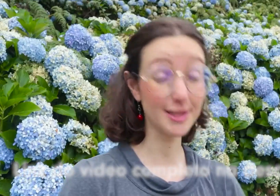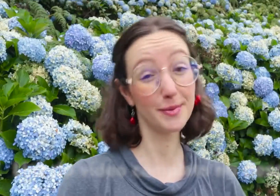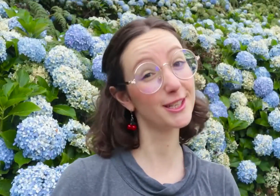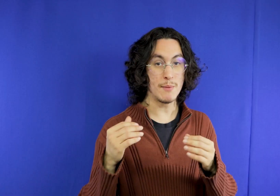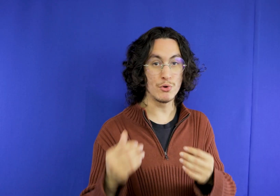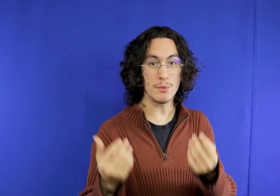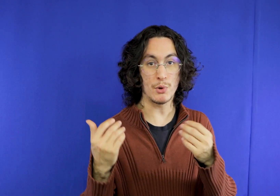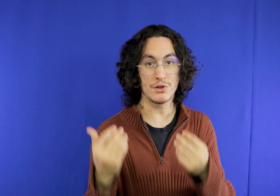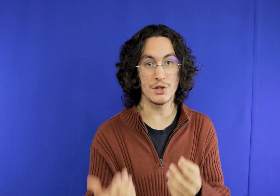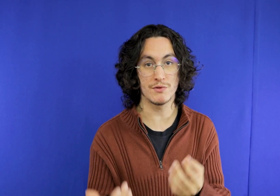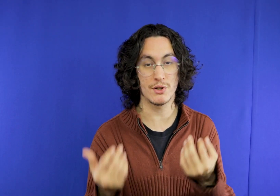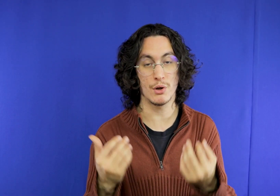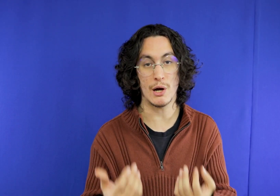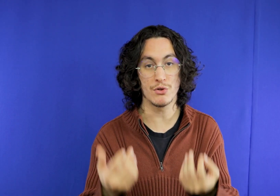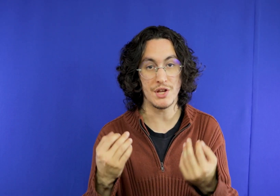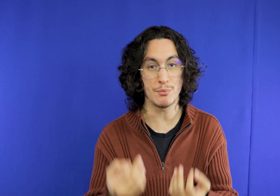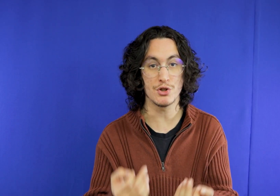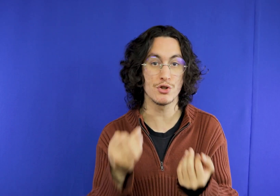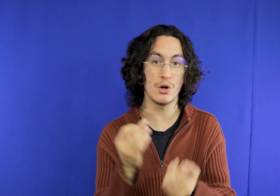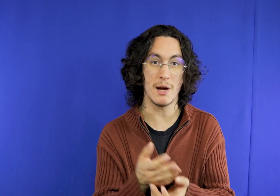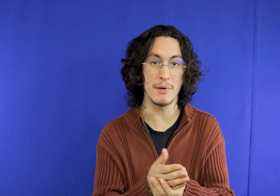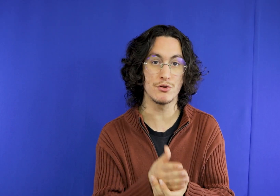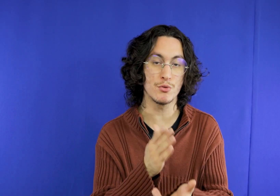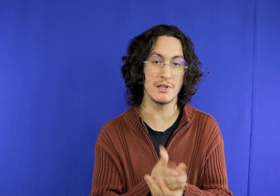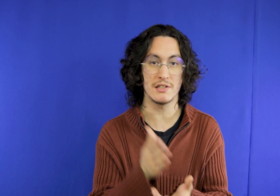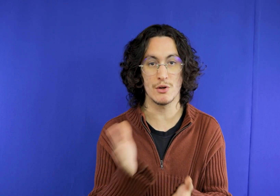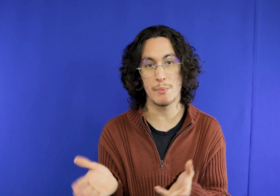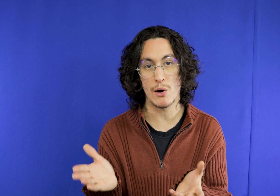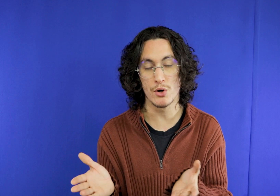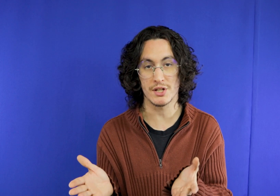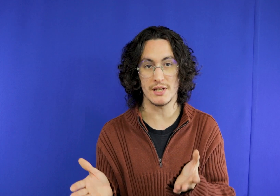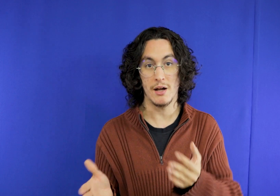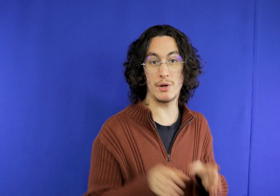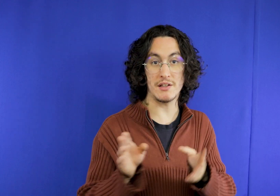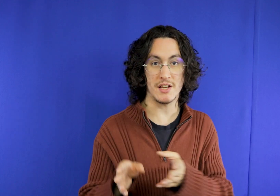Gramado Canela it is very important that you put the travel time from one station to another is